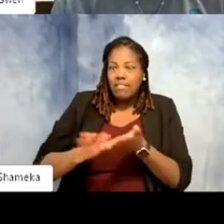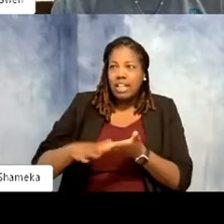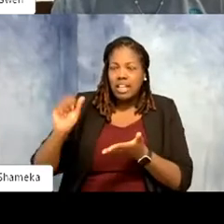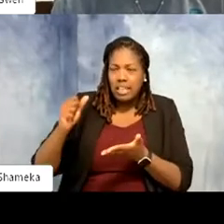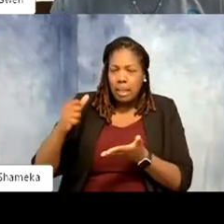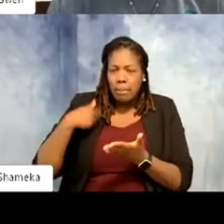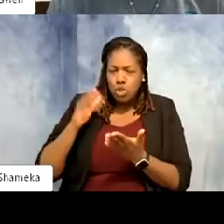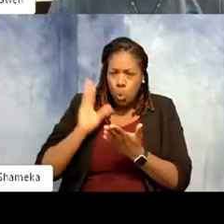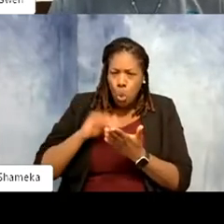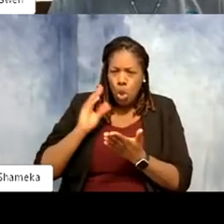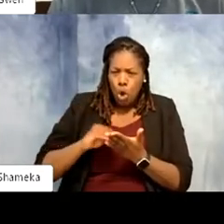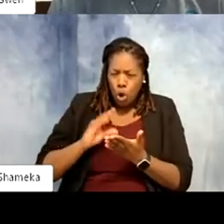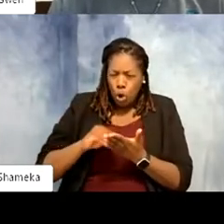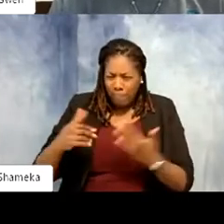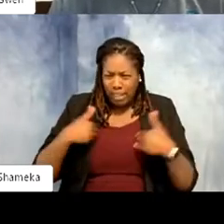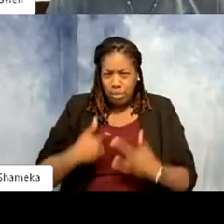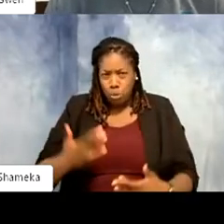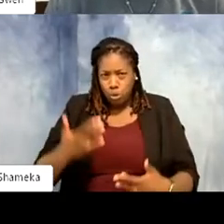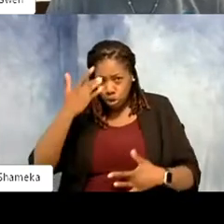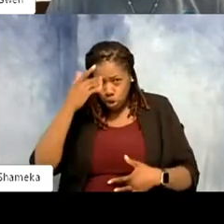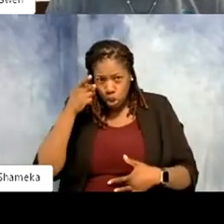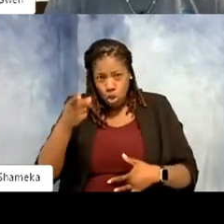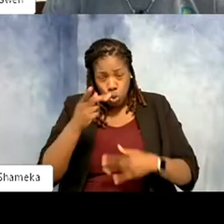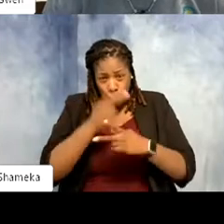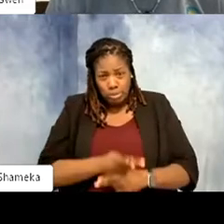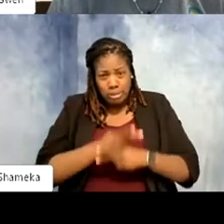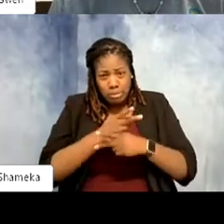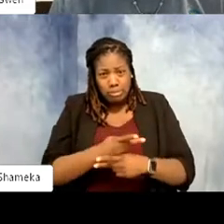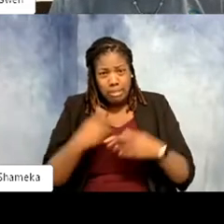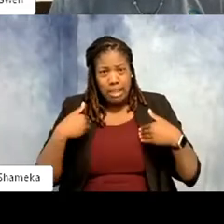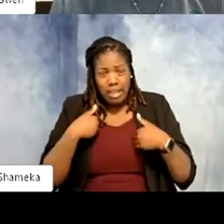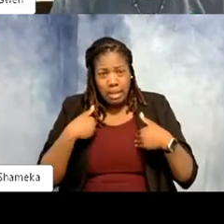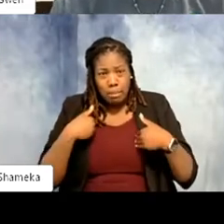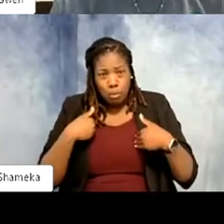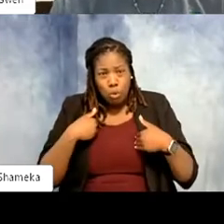And from these pictures here, you as an animal keeper participate in the veterinary care, the health